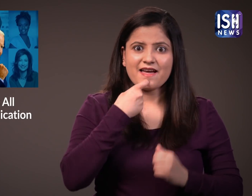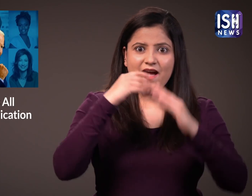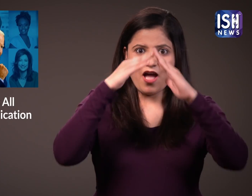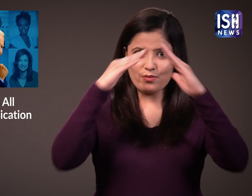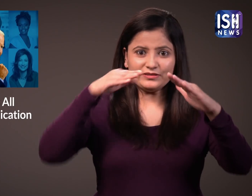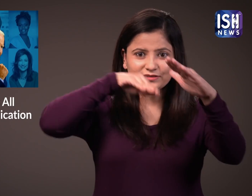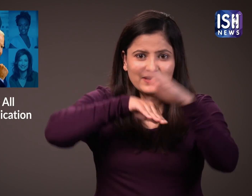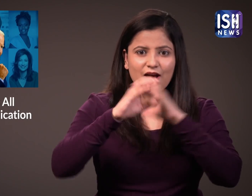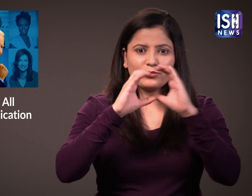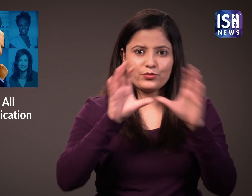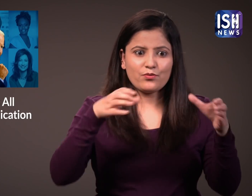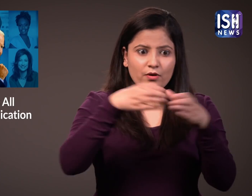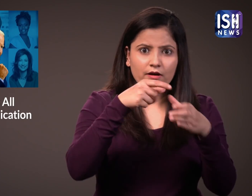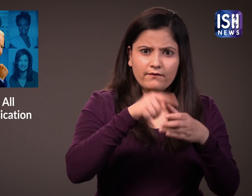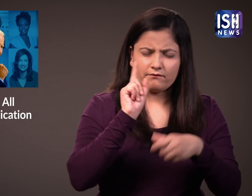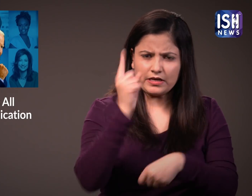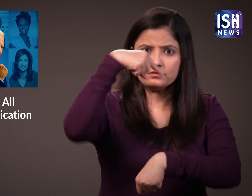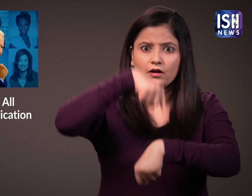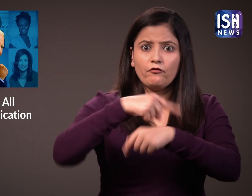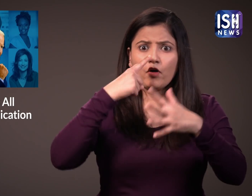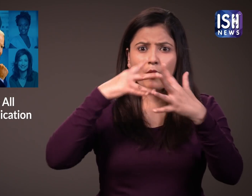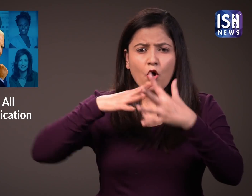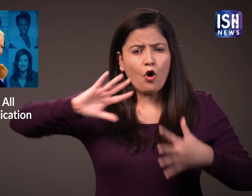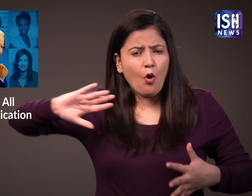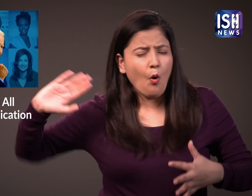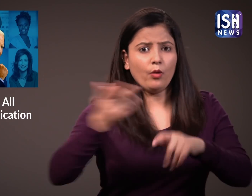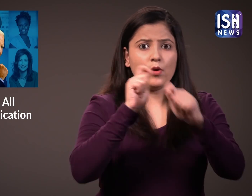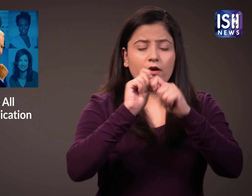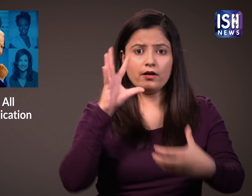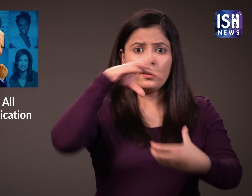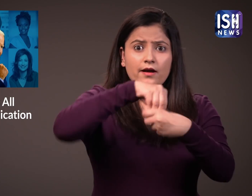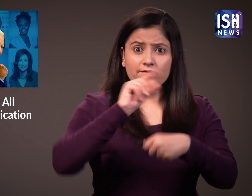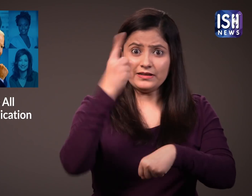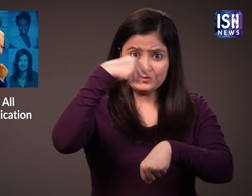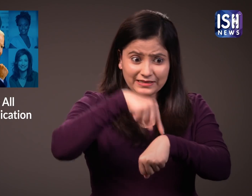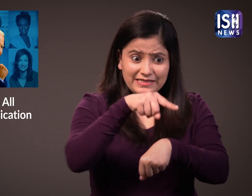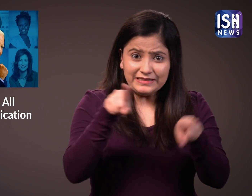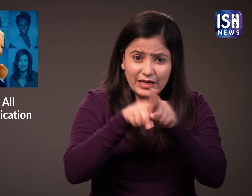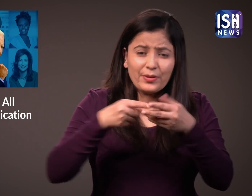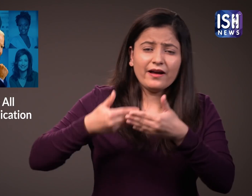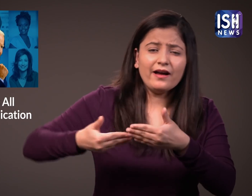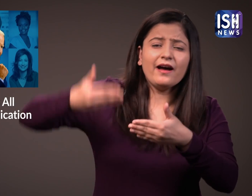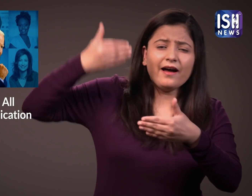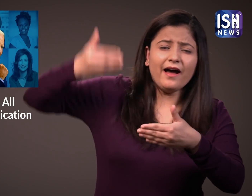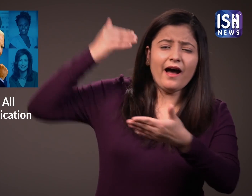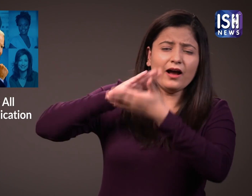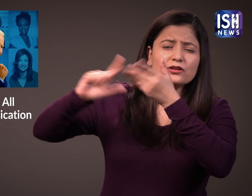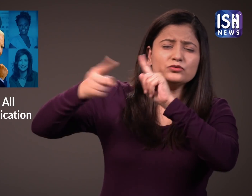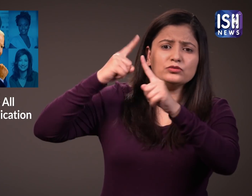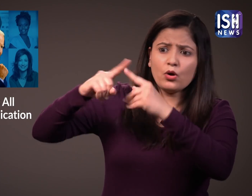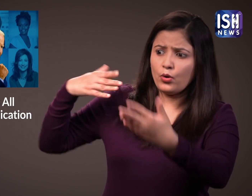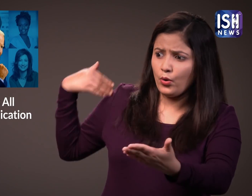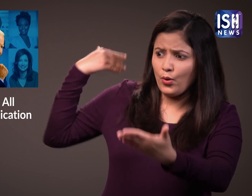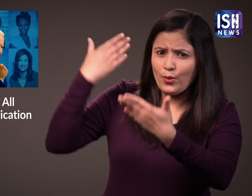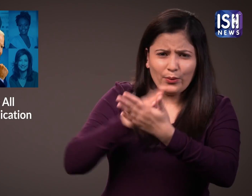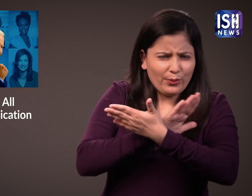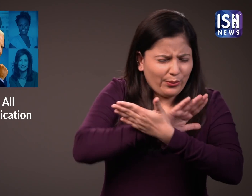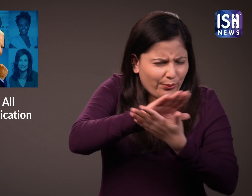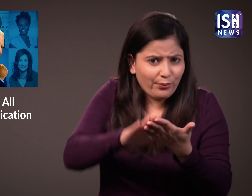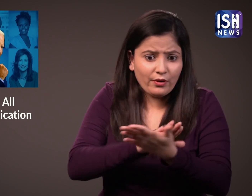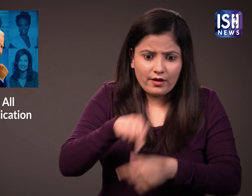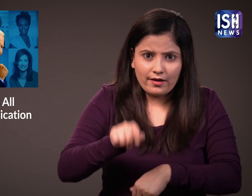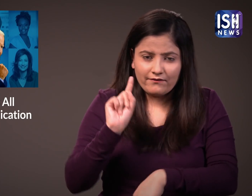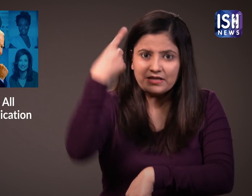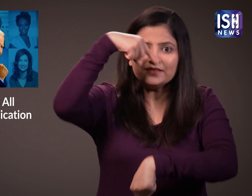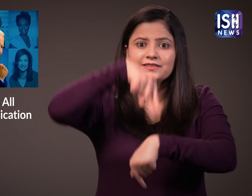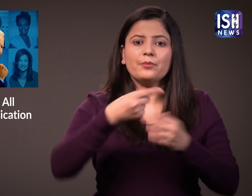For the first time in history, these communications roles will be filled entirely by women.